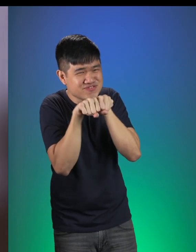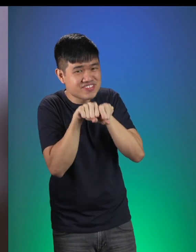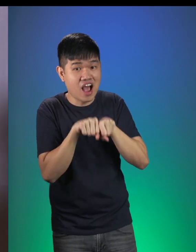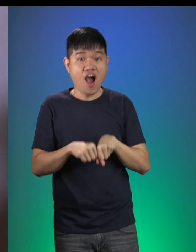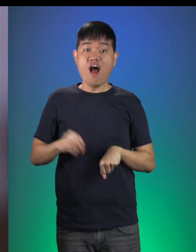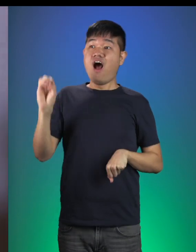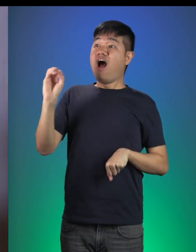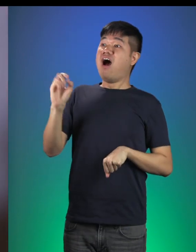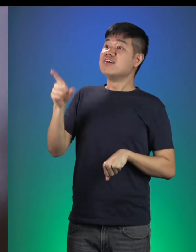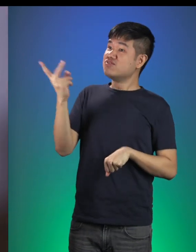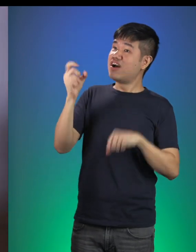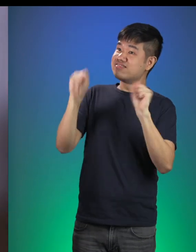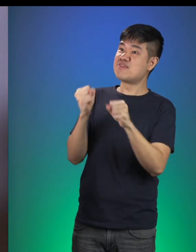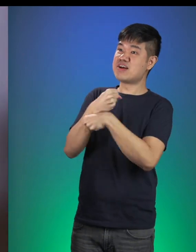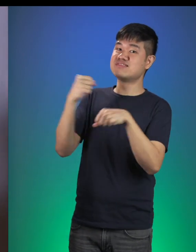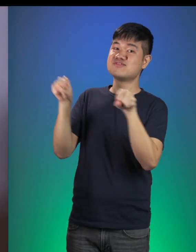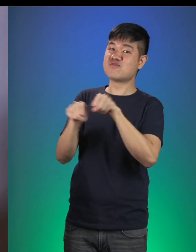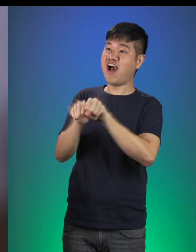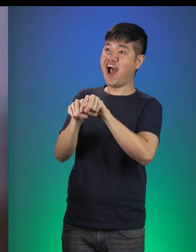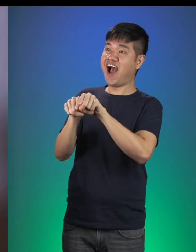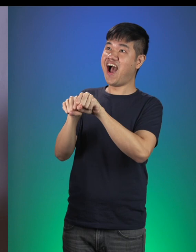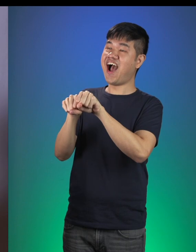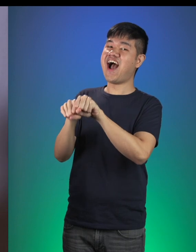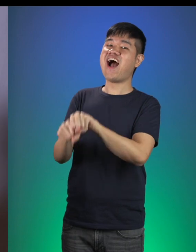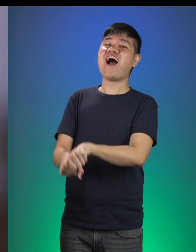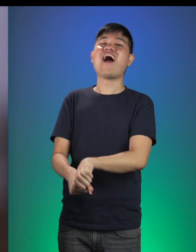Shoemaker: That’s right! The both of you can make shoes!